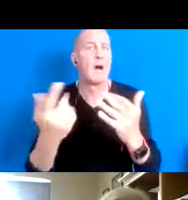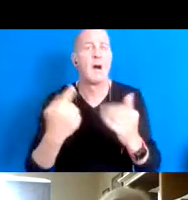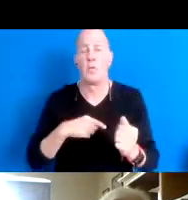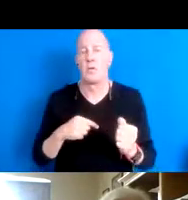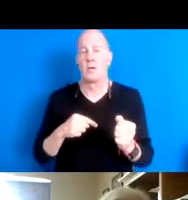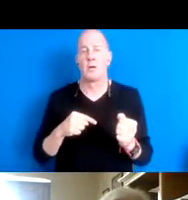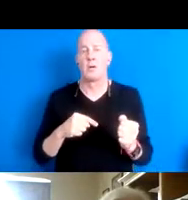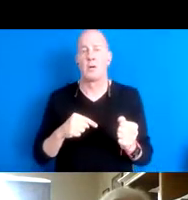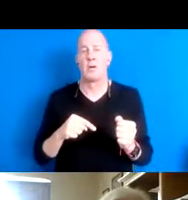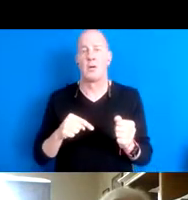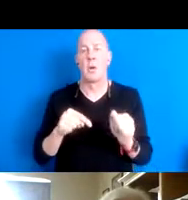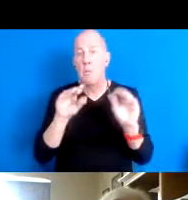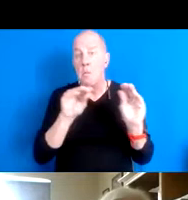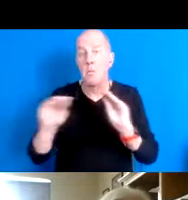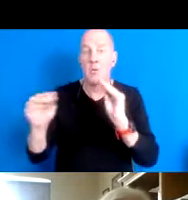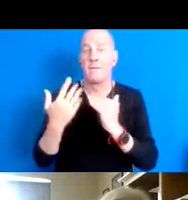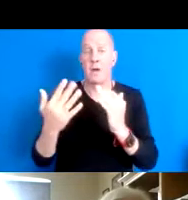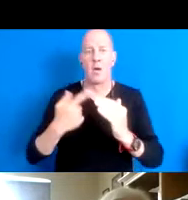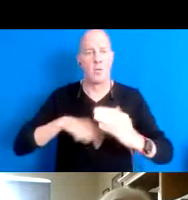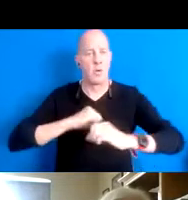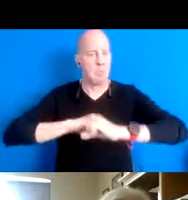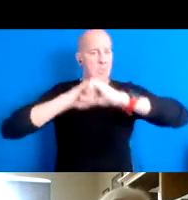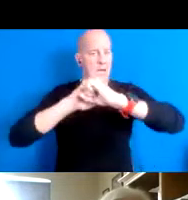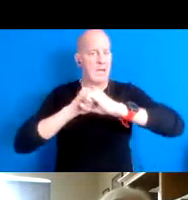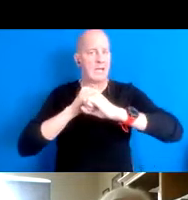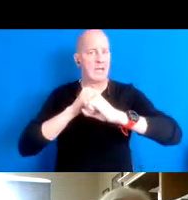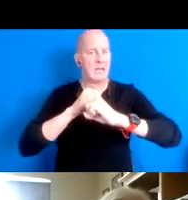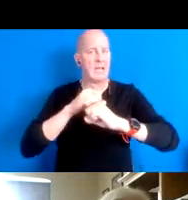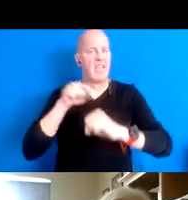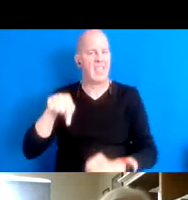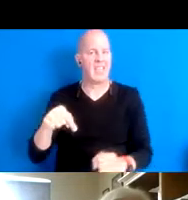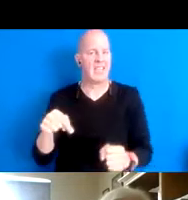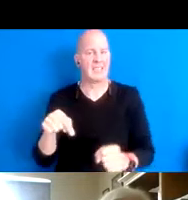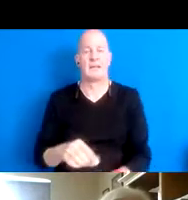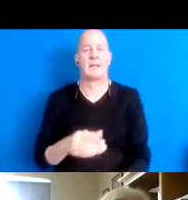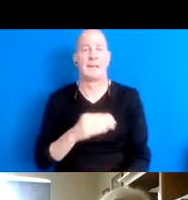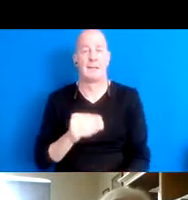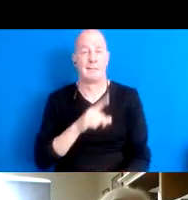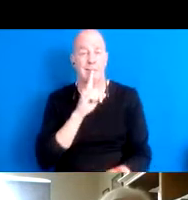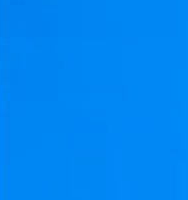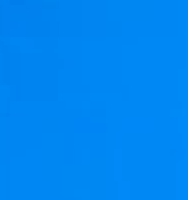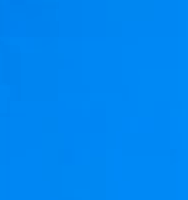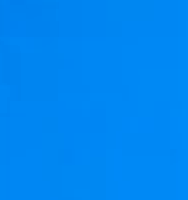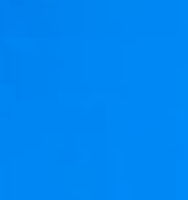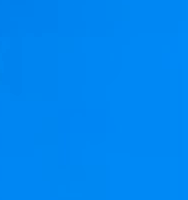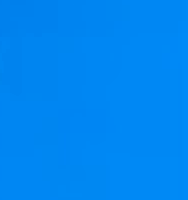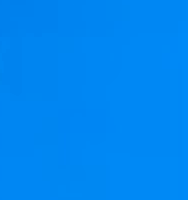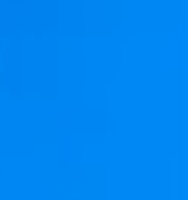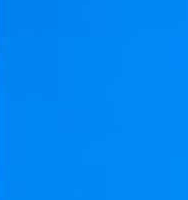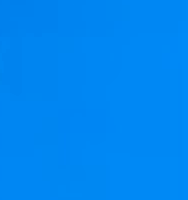15:41:39 protecting this. 15:41:42 And in reality it's like a fire burned down to the Lakeshore.